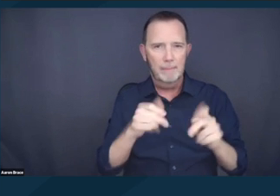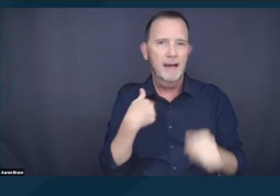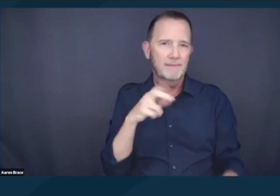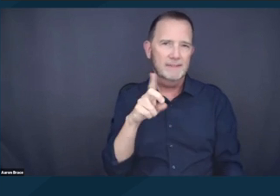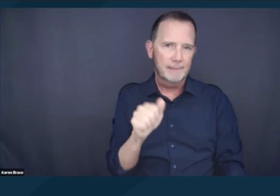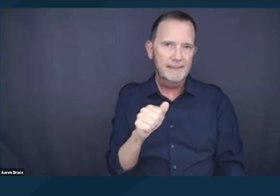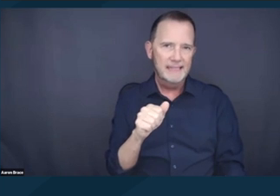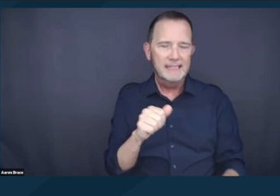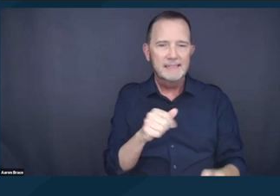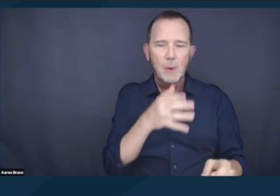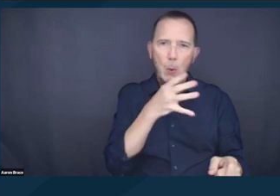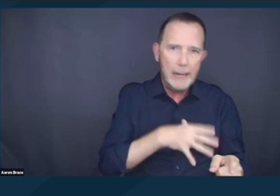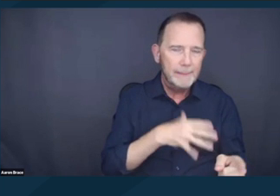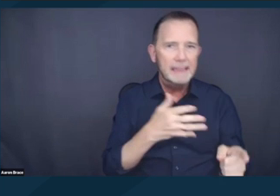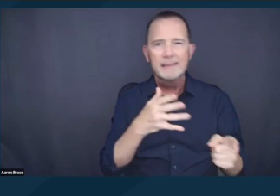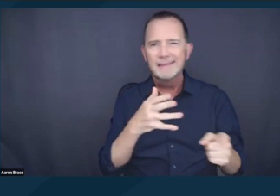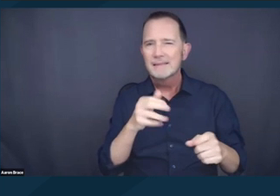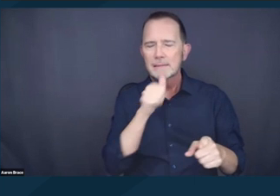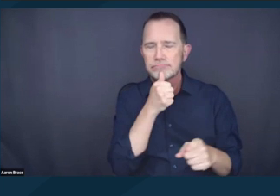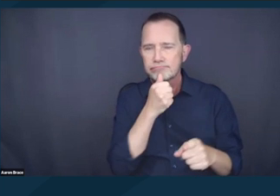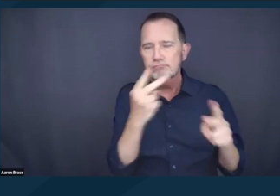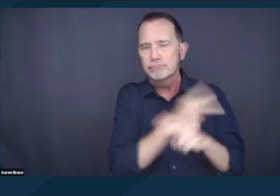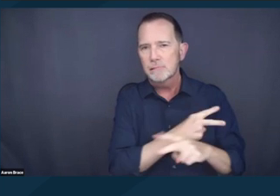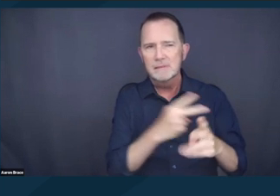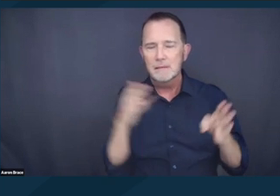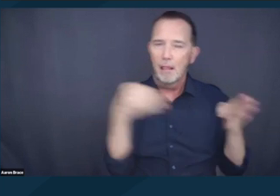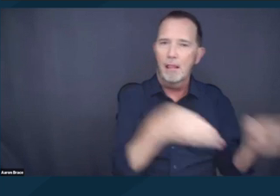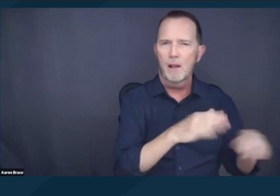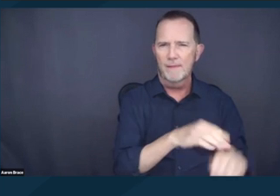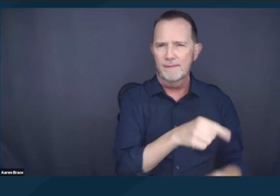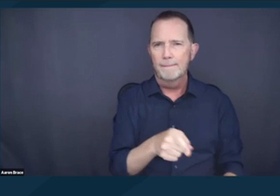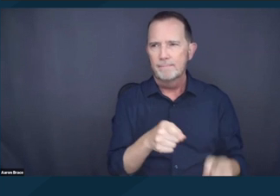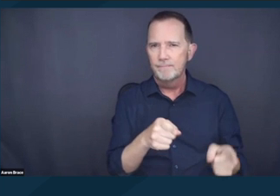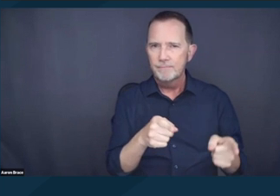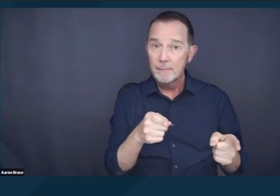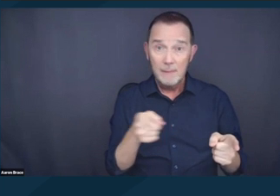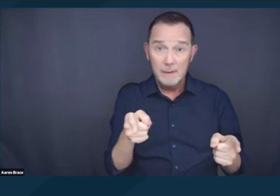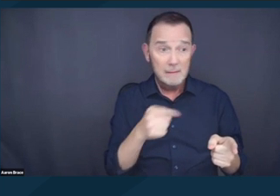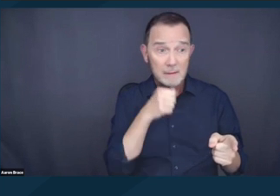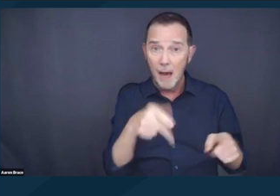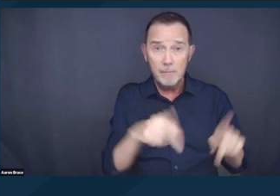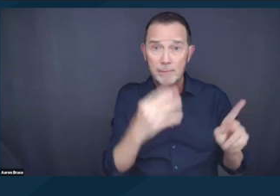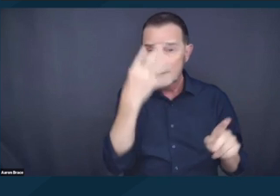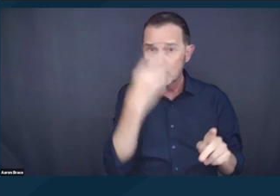And we highlighted the lack of alternatives for disabled people, and the need for different holistic strategies